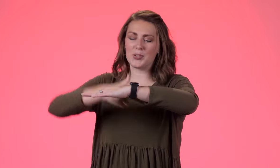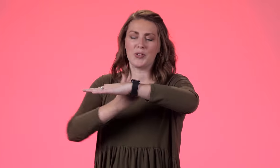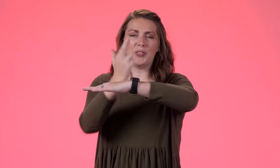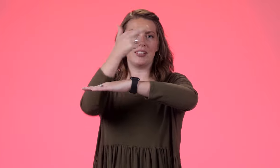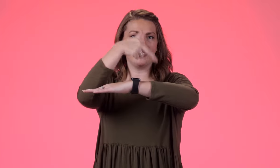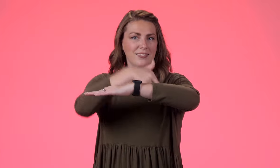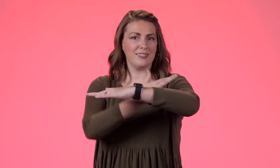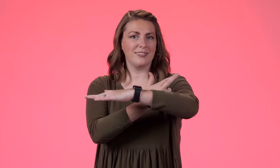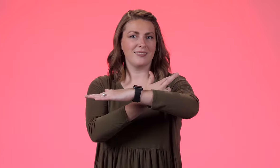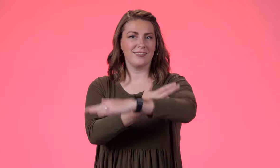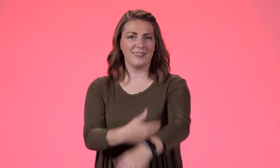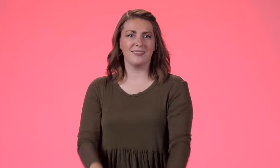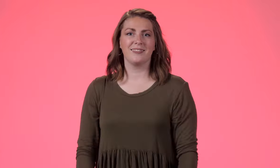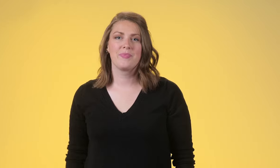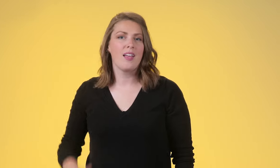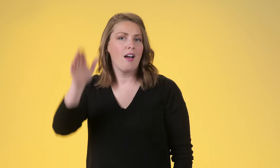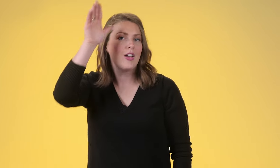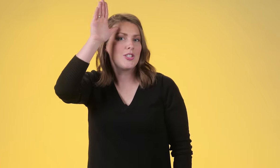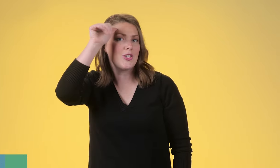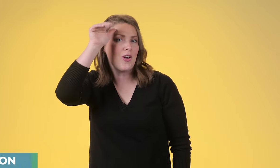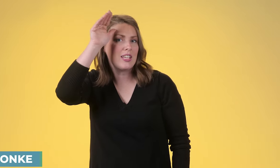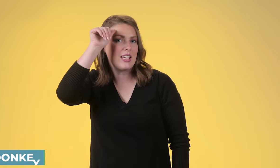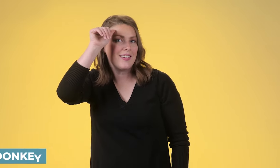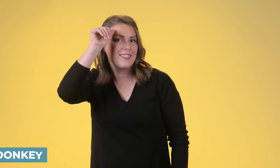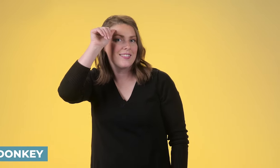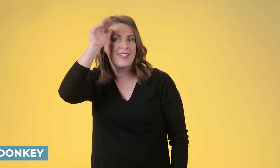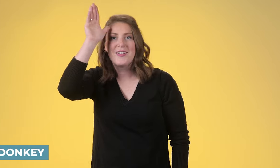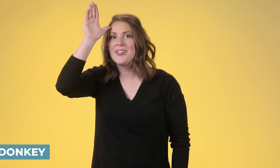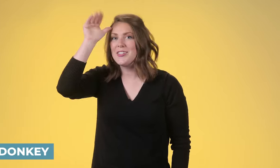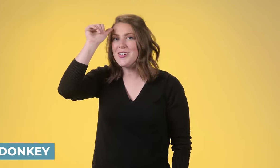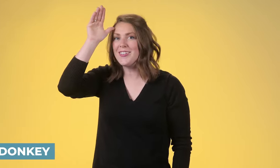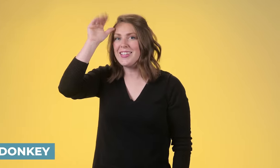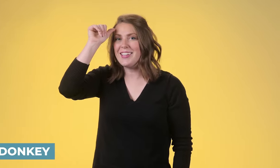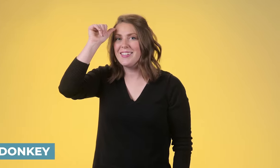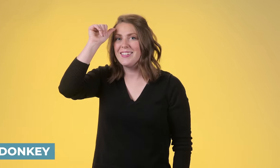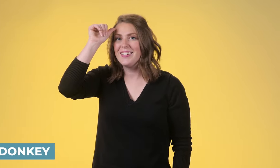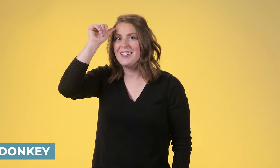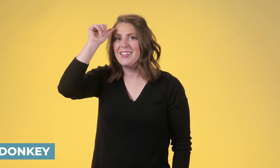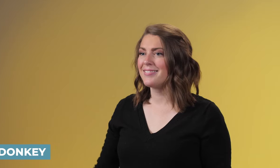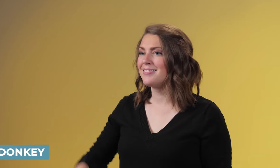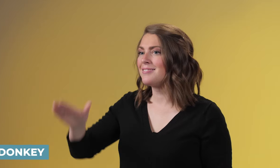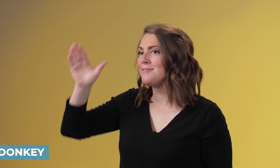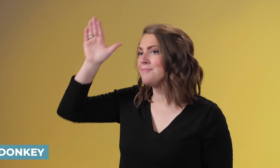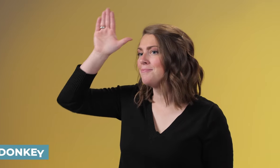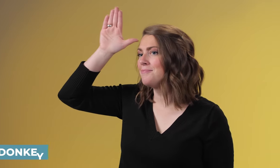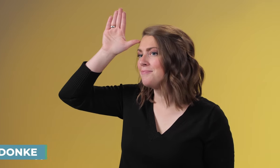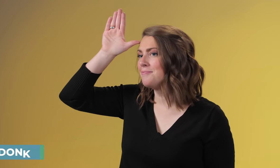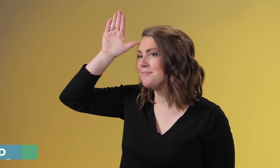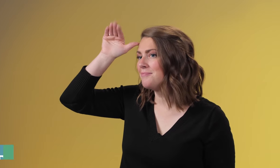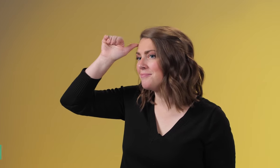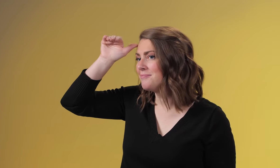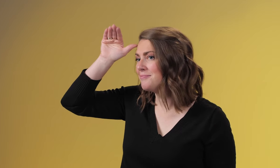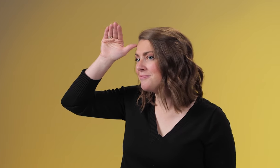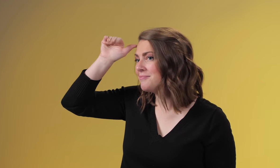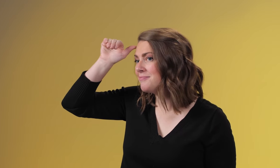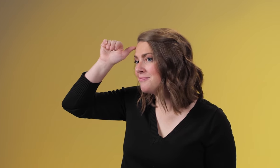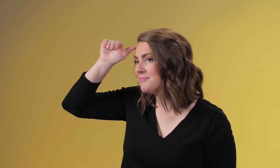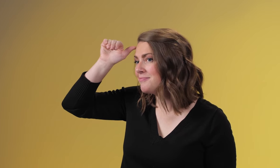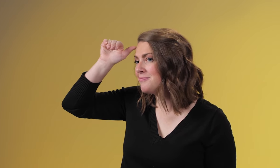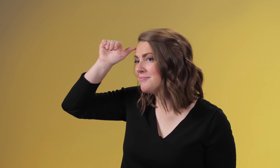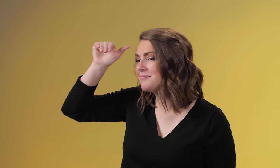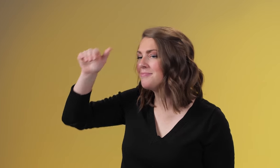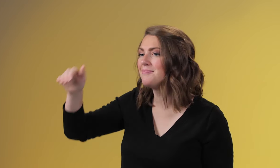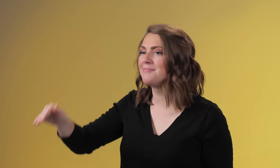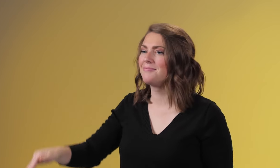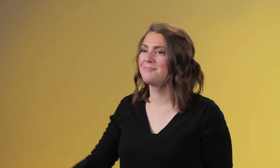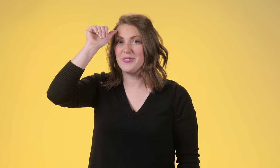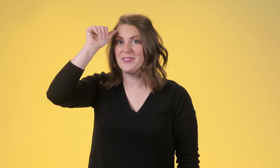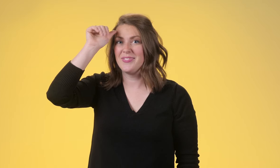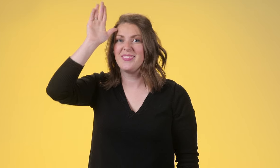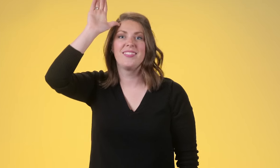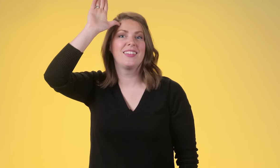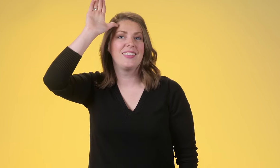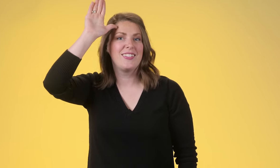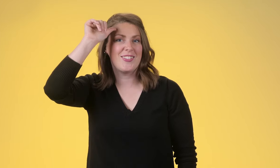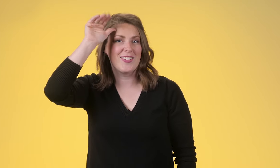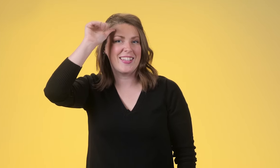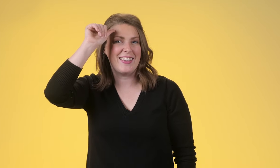dolphin.' 'Donkey, donkey', this is the sign for stubborn cause donkeys are stubborn 'donkey.'